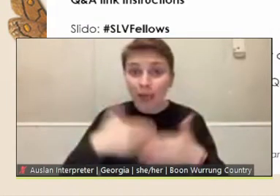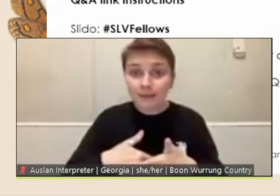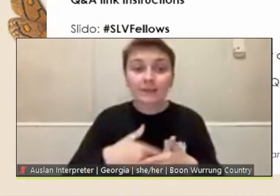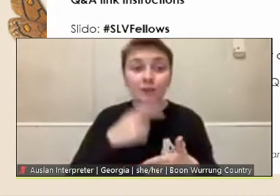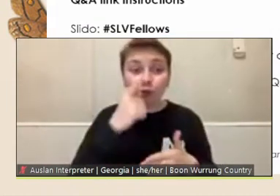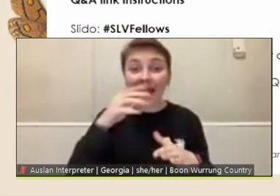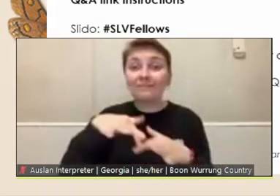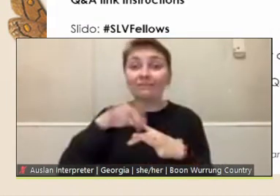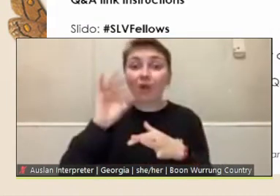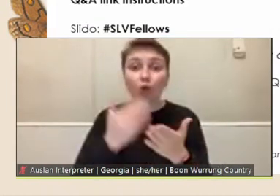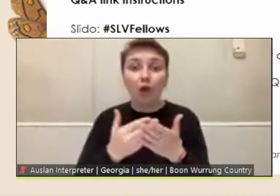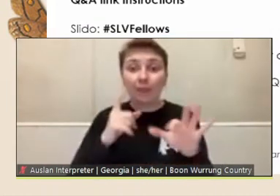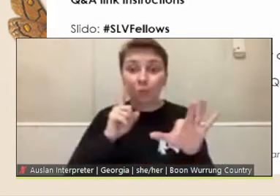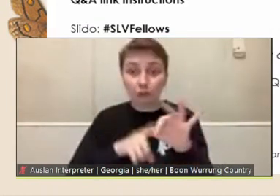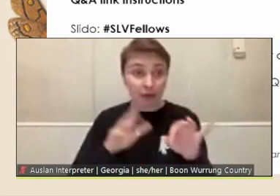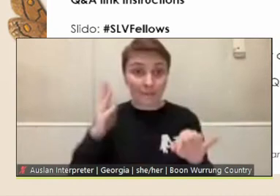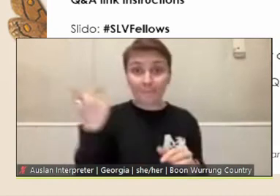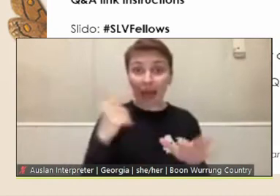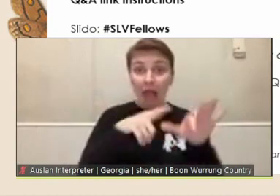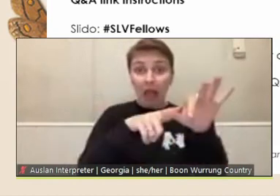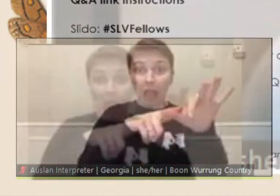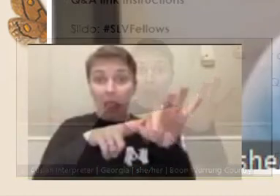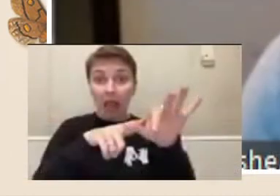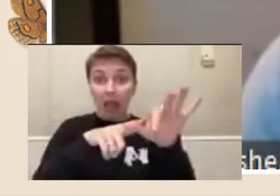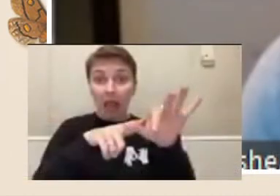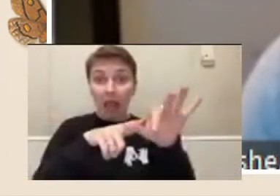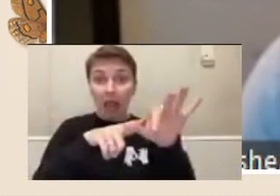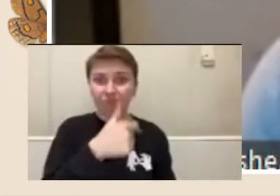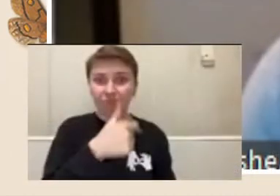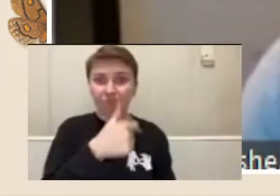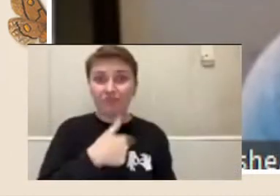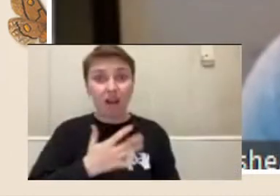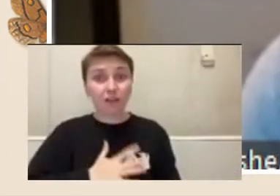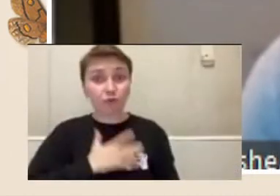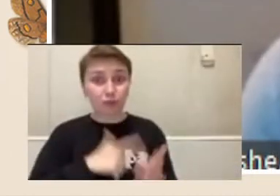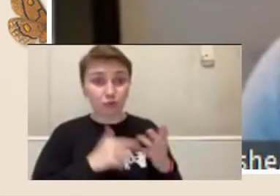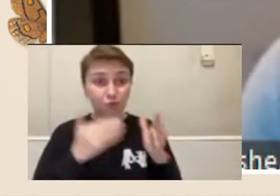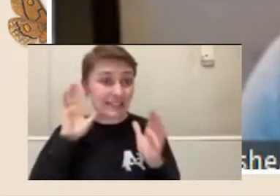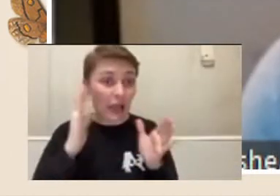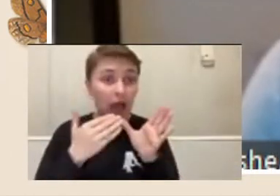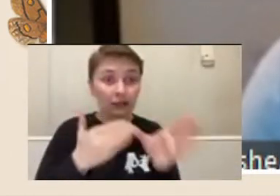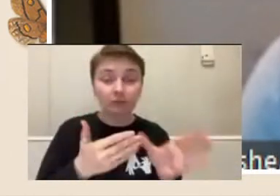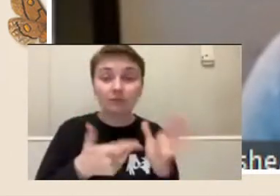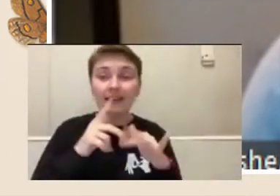been asked that you're interested in. If the question's for a specific speaker, please indicate